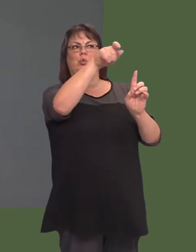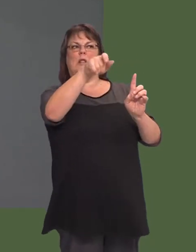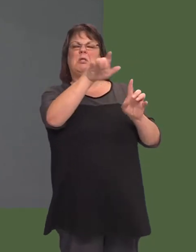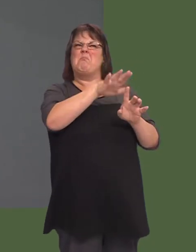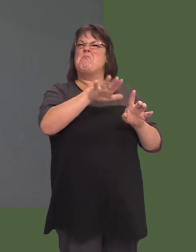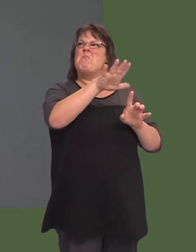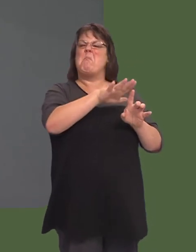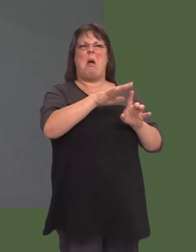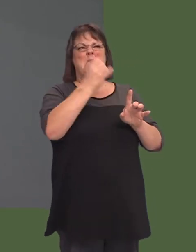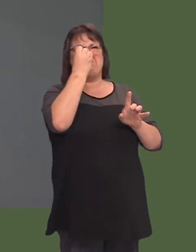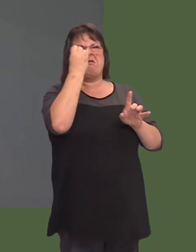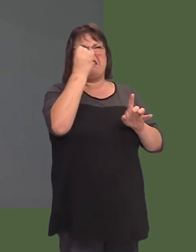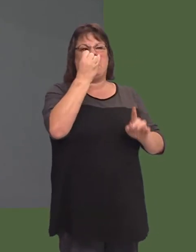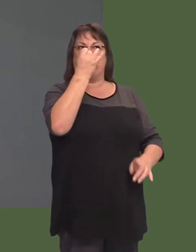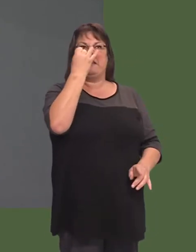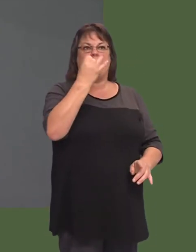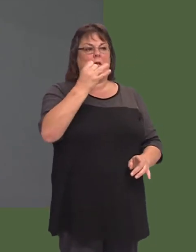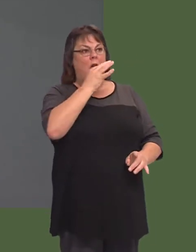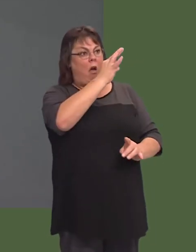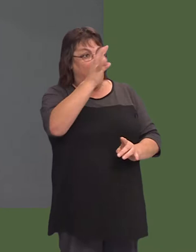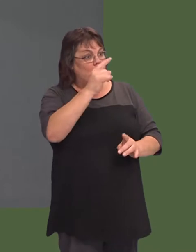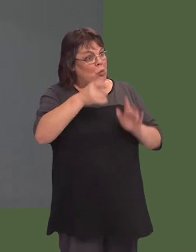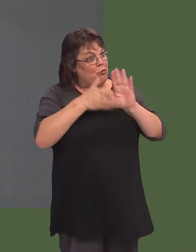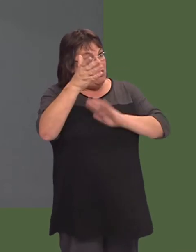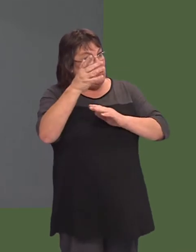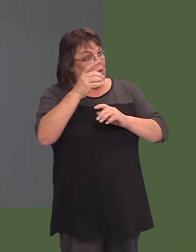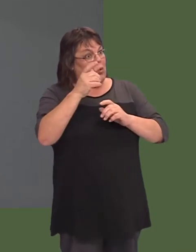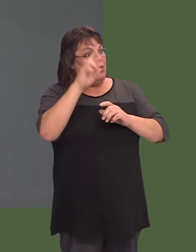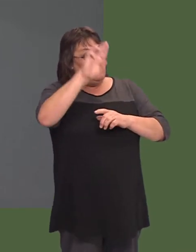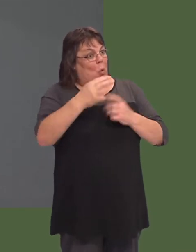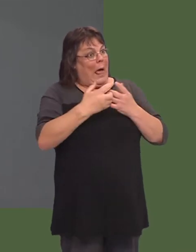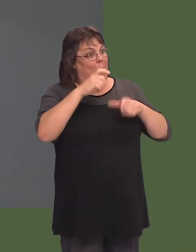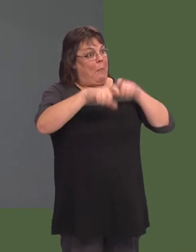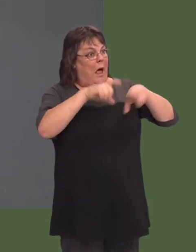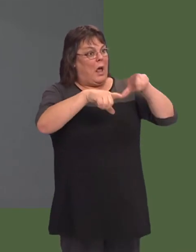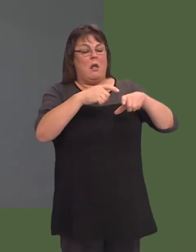of whom are 16 or 17, and none of them were bicycling to school.